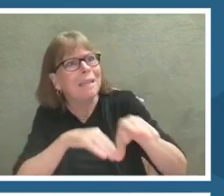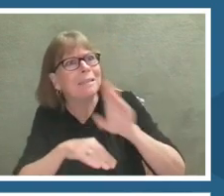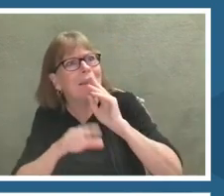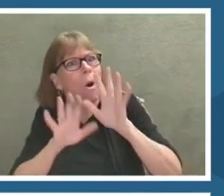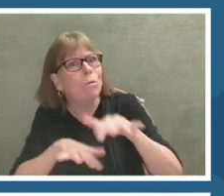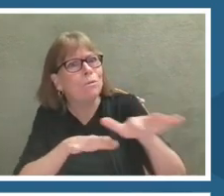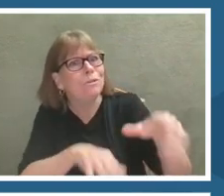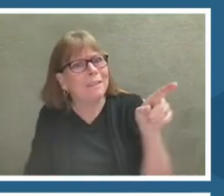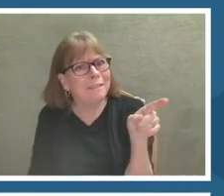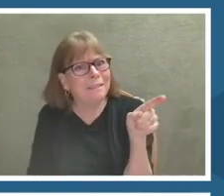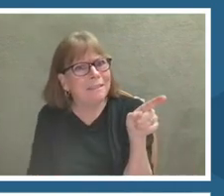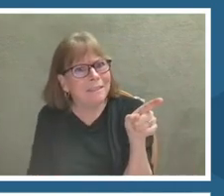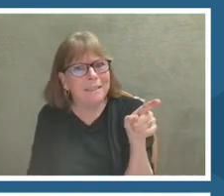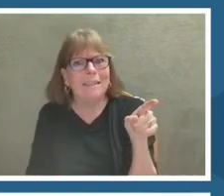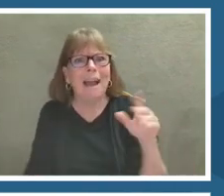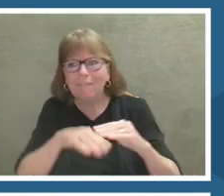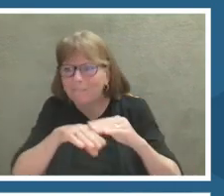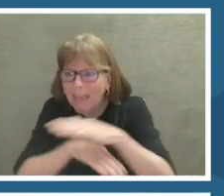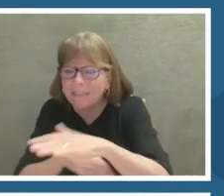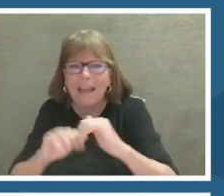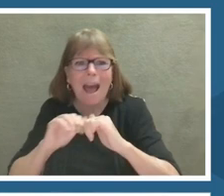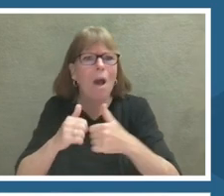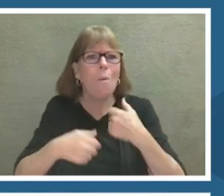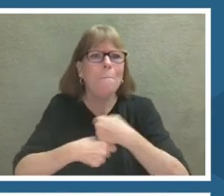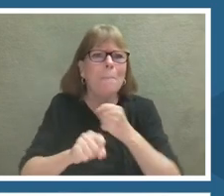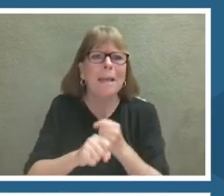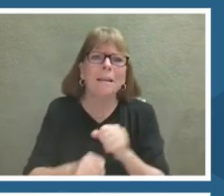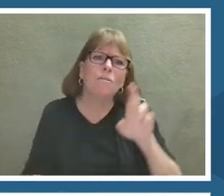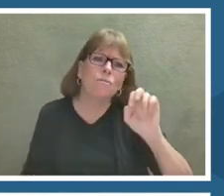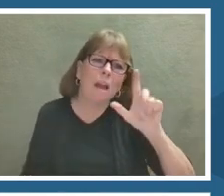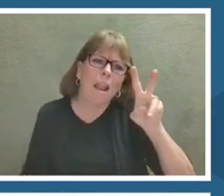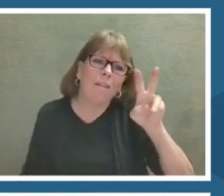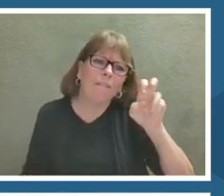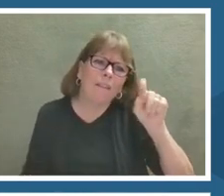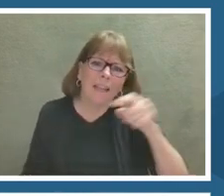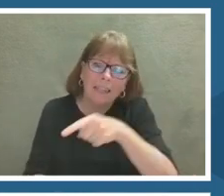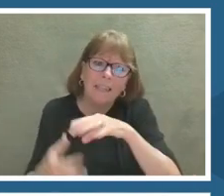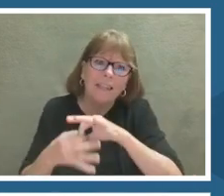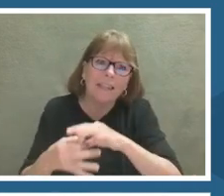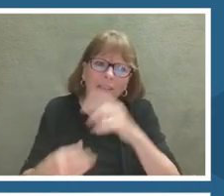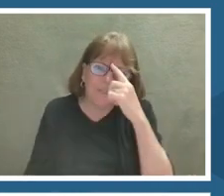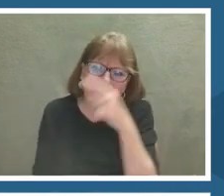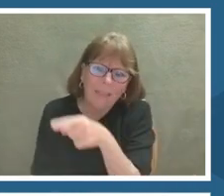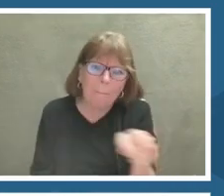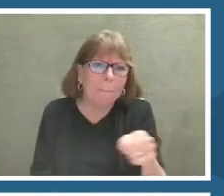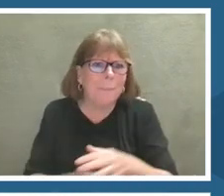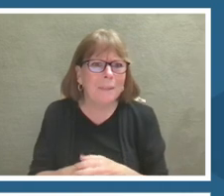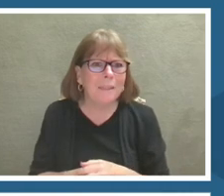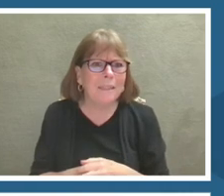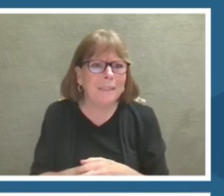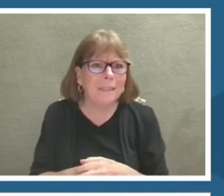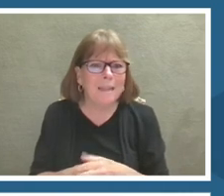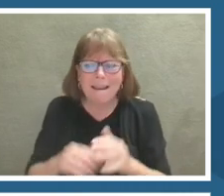or accessible way? The other part, the other challenge is, how do we do it without focusing on the doom and